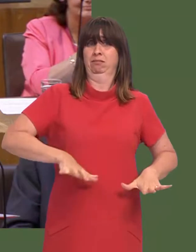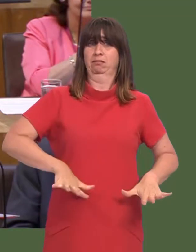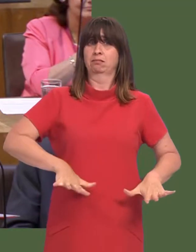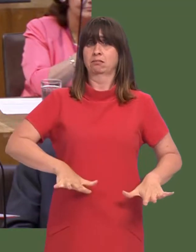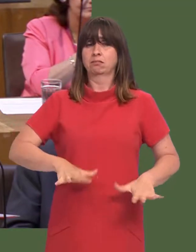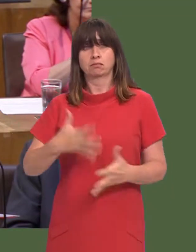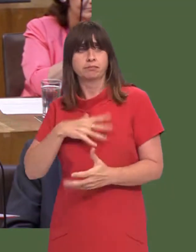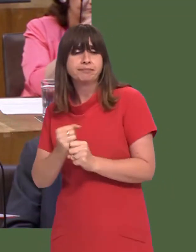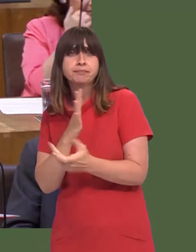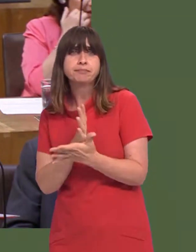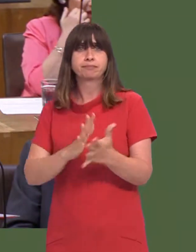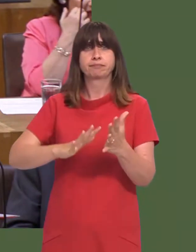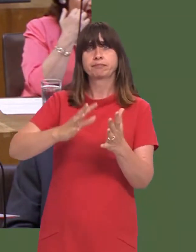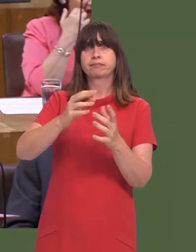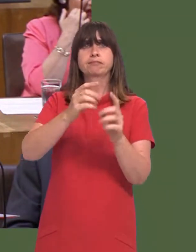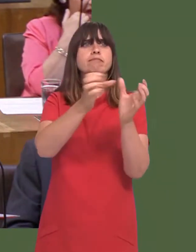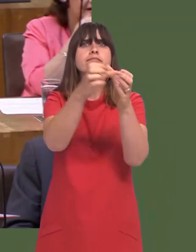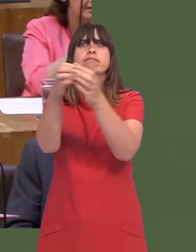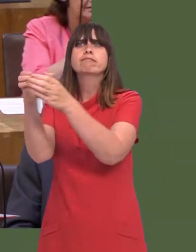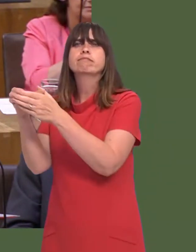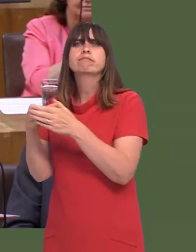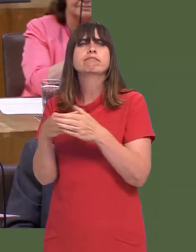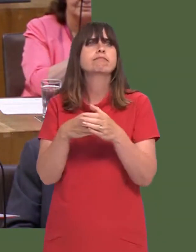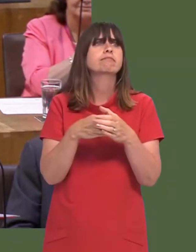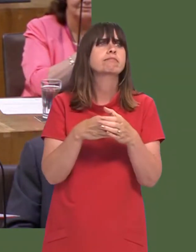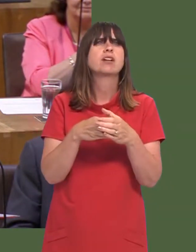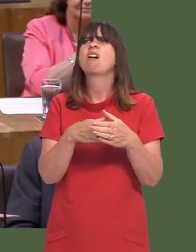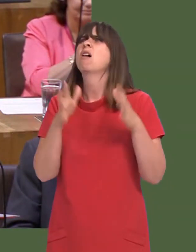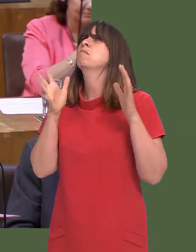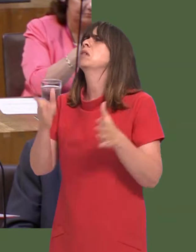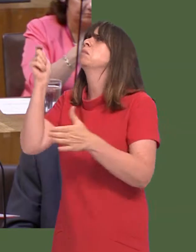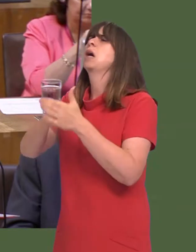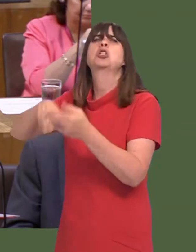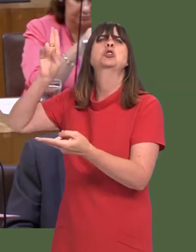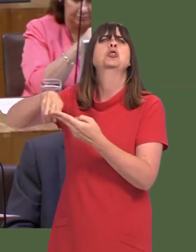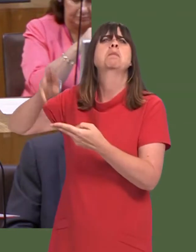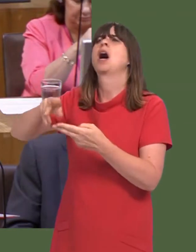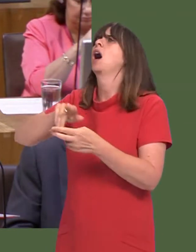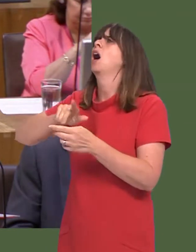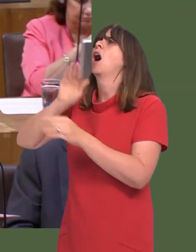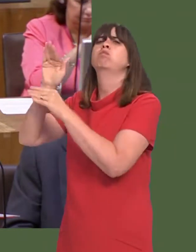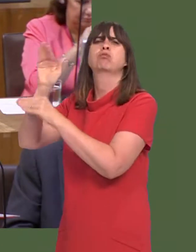authorities or other organisations donít have to buy the cheapest.